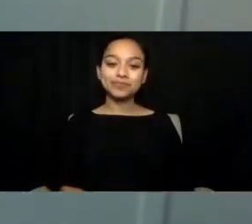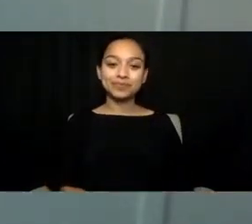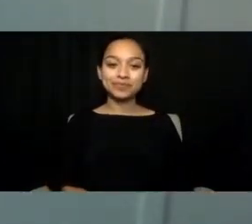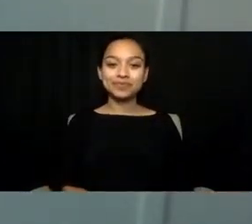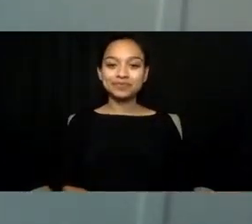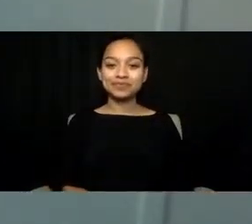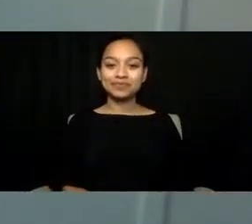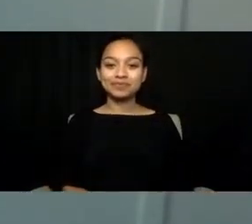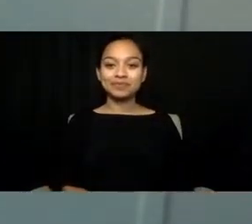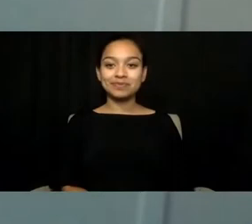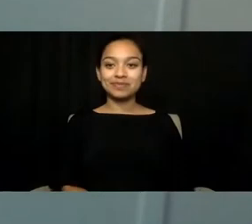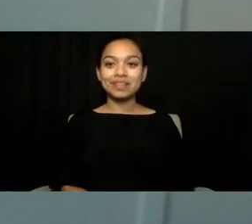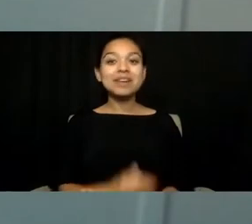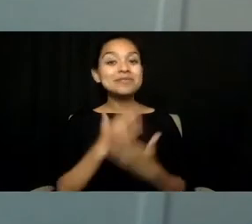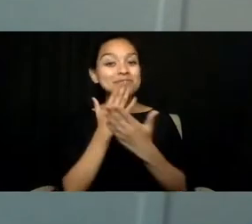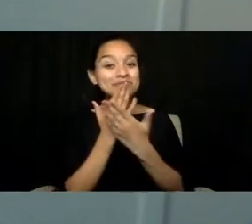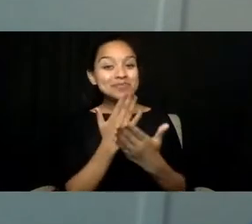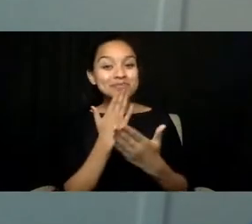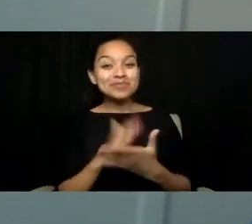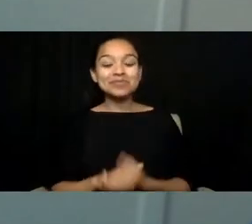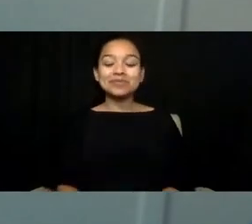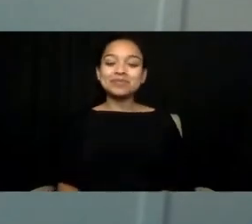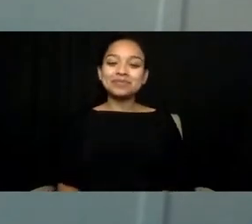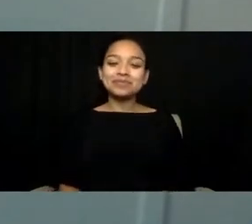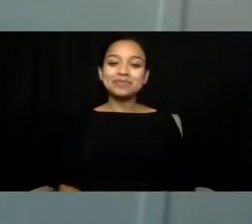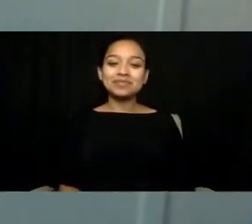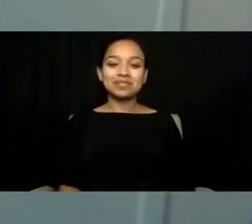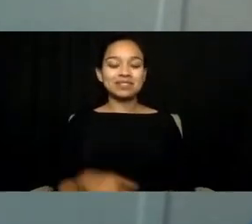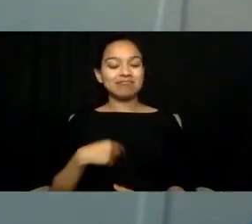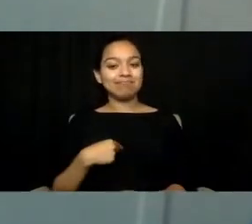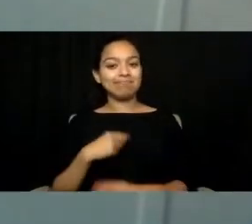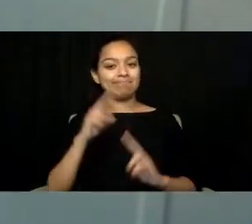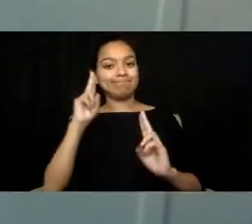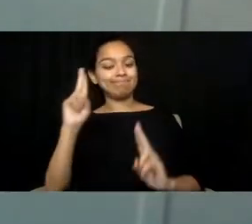Thank you. I'm very honored to be here today